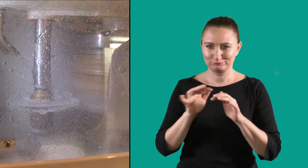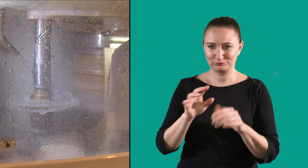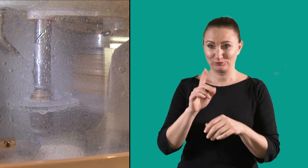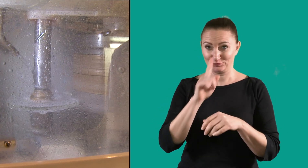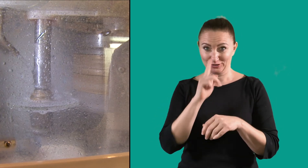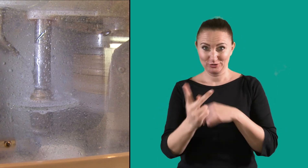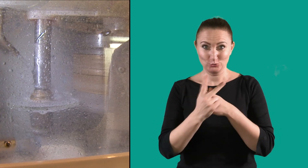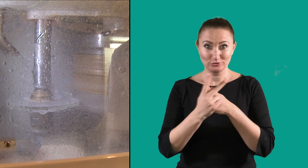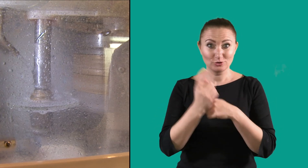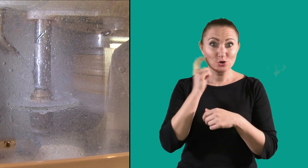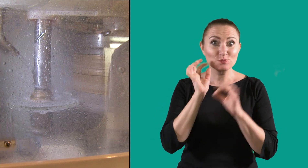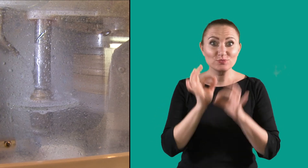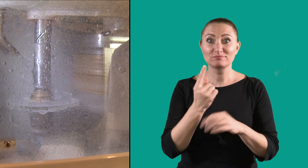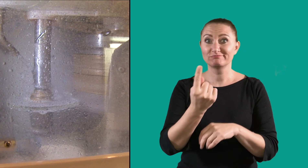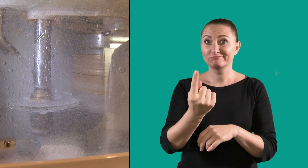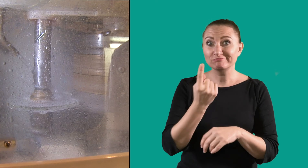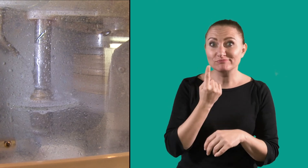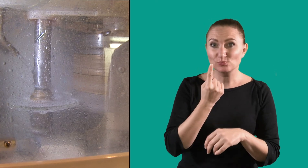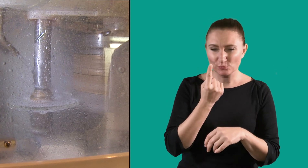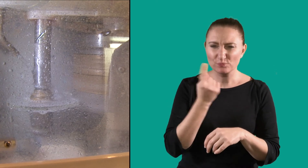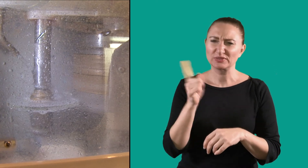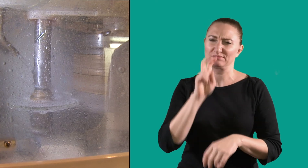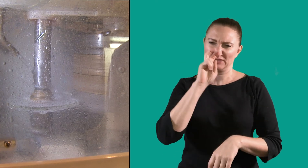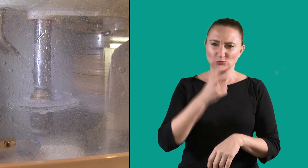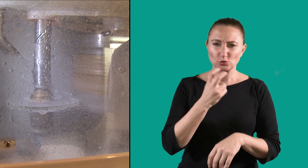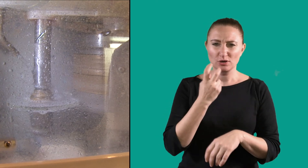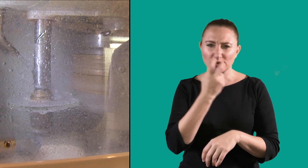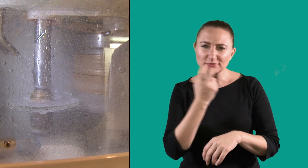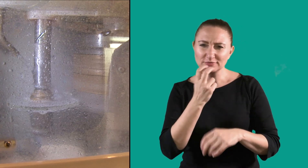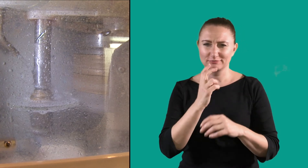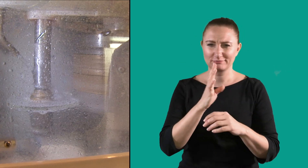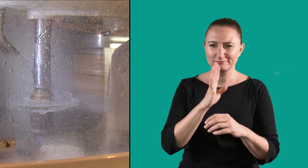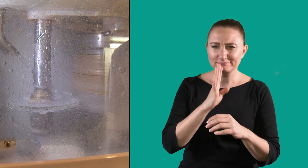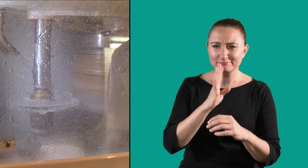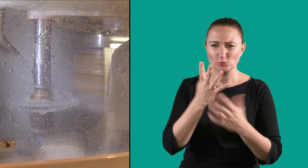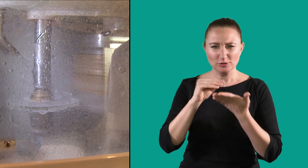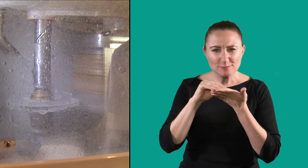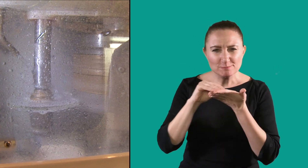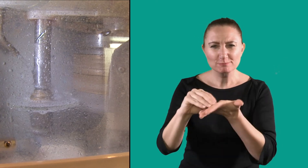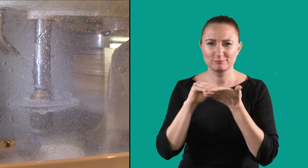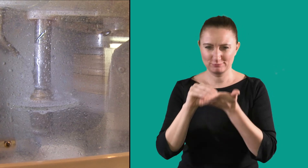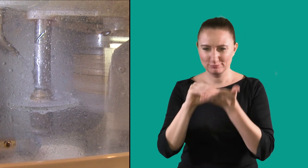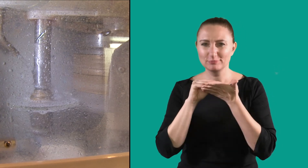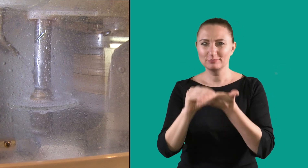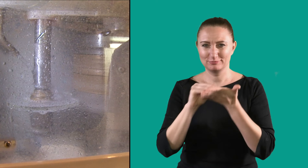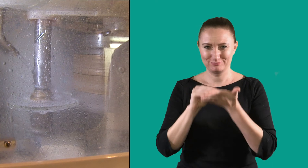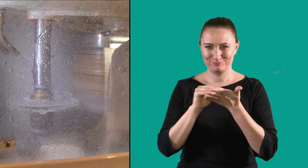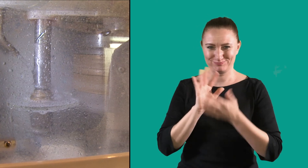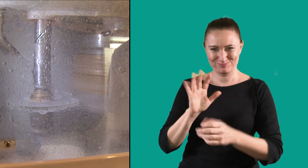When a hearing customer comes in, he uses lip-reading or communicates with them in writing.